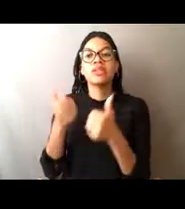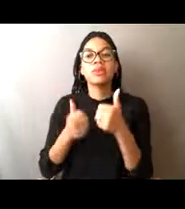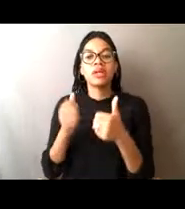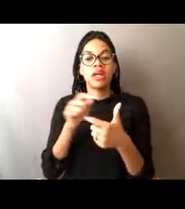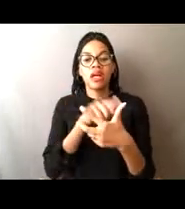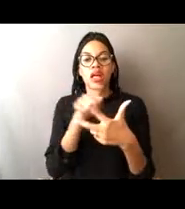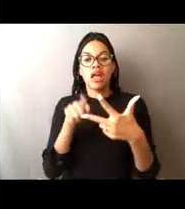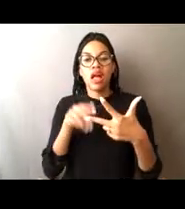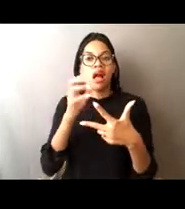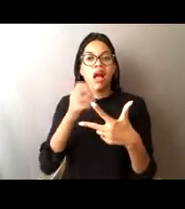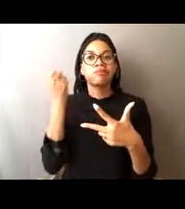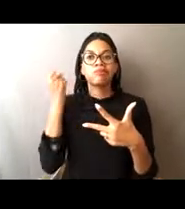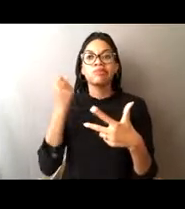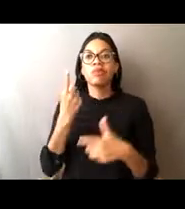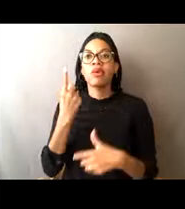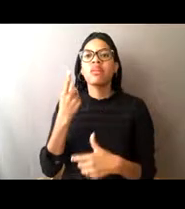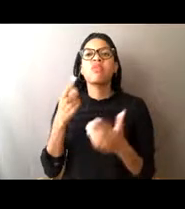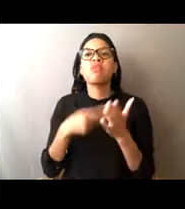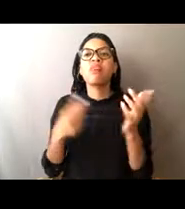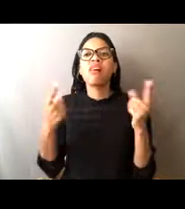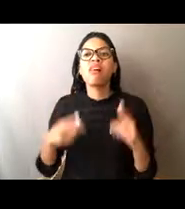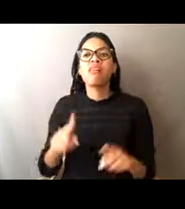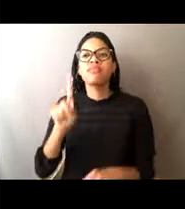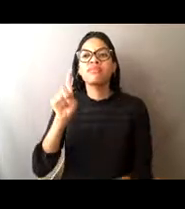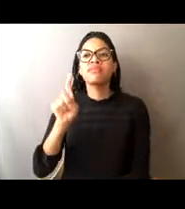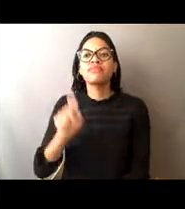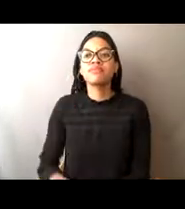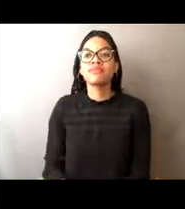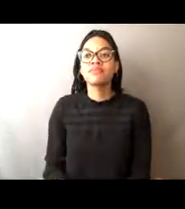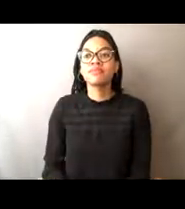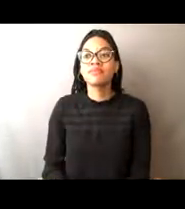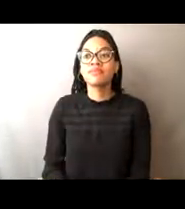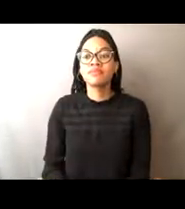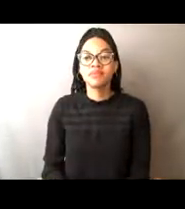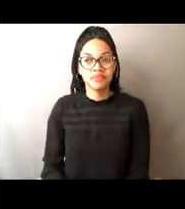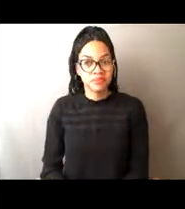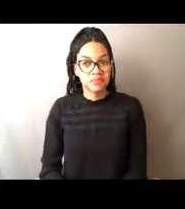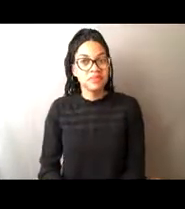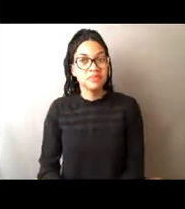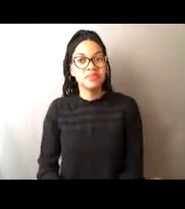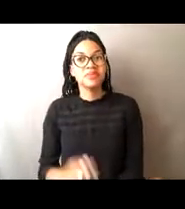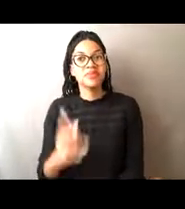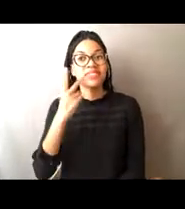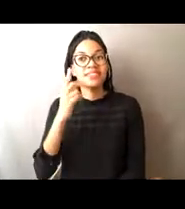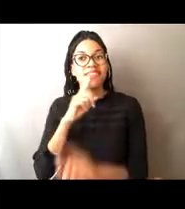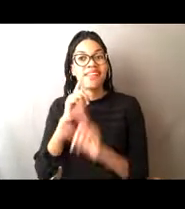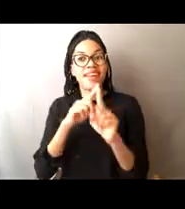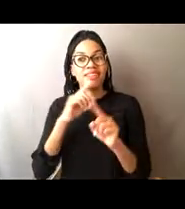[Lisa] So what do you think happens to that stool? So Theodore is very quick to say everything collapses,